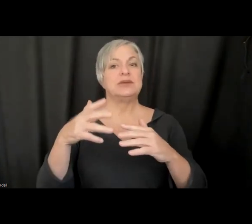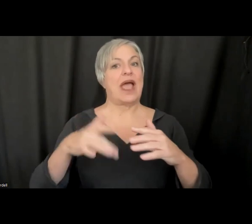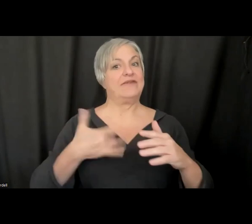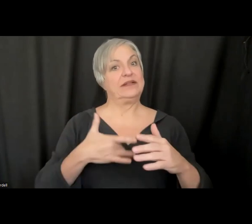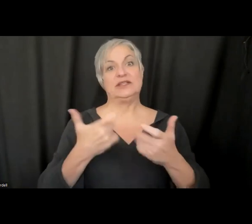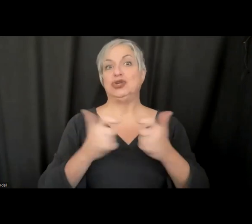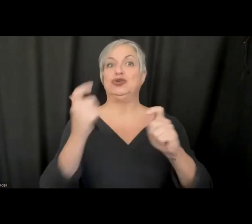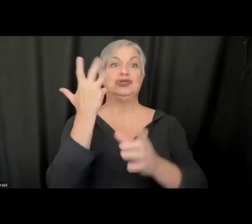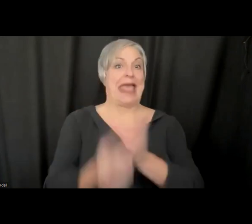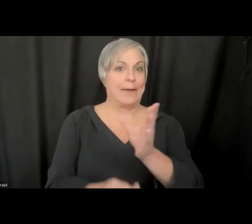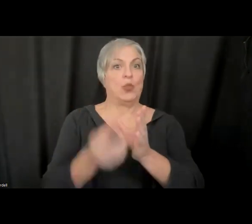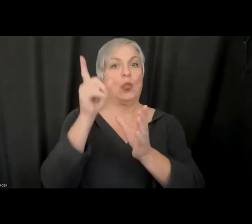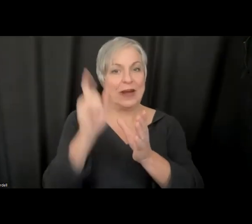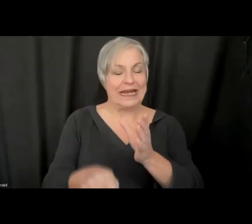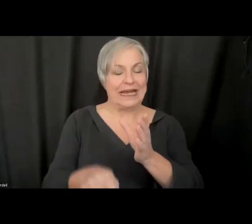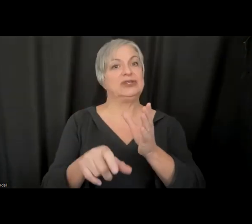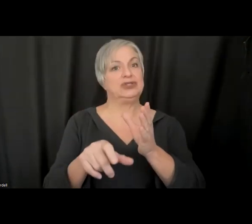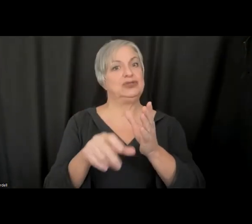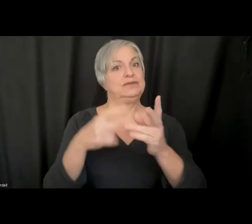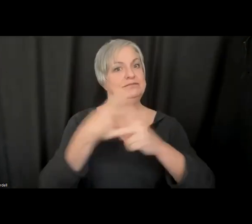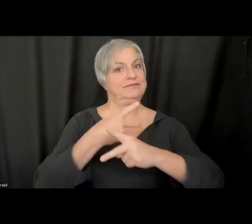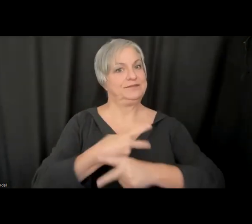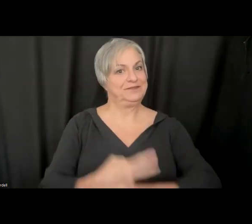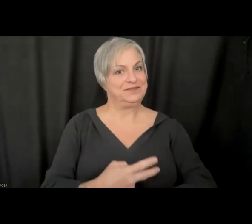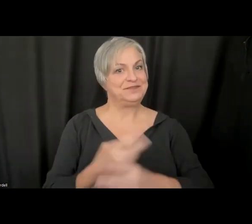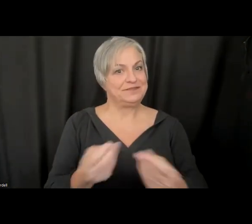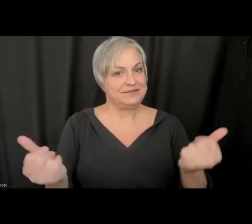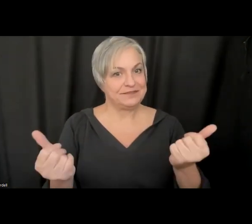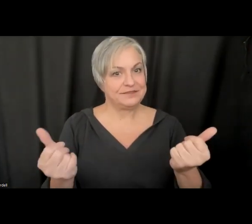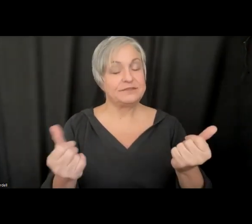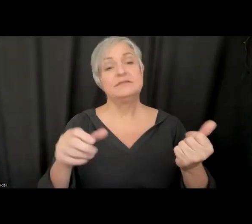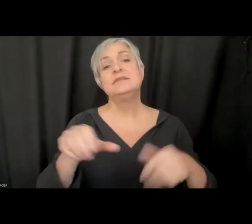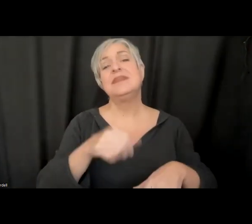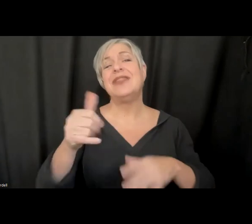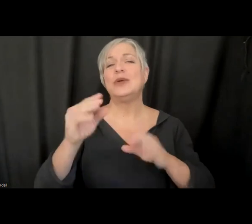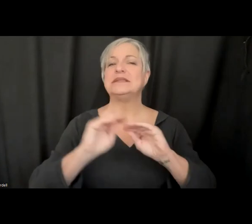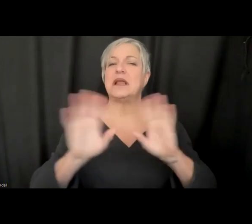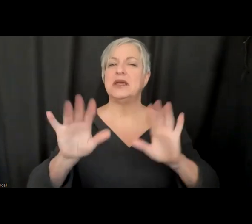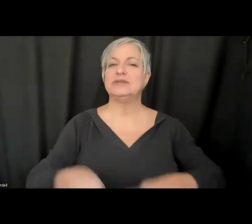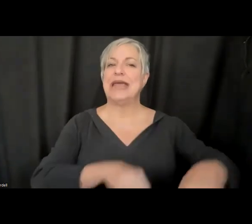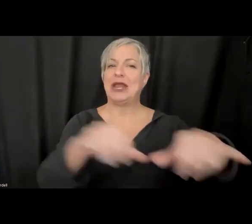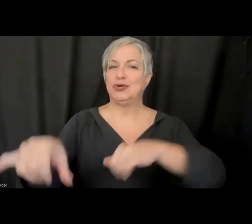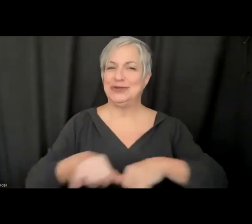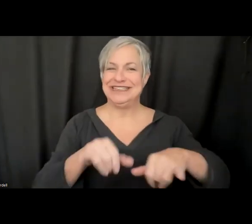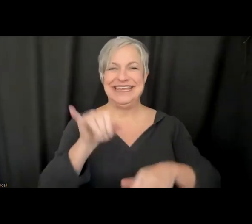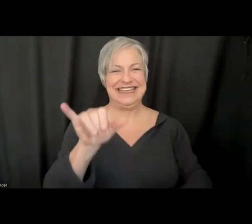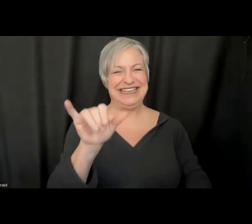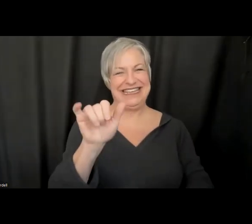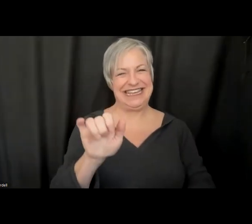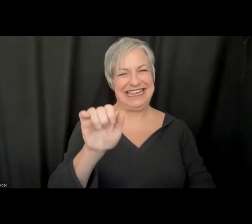that needs to be supported. The other is clear standards. Yao was starting to talk about some of these, but there are